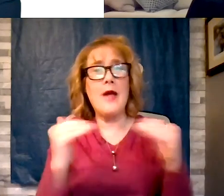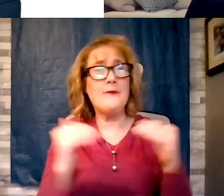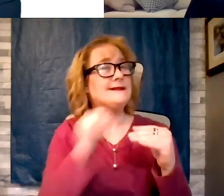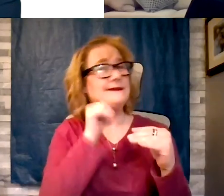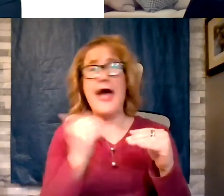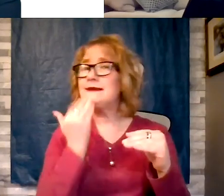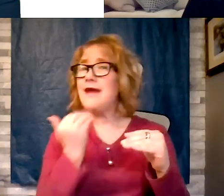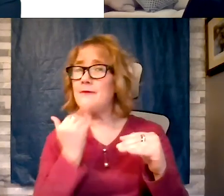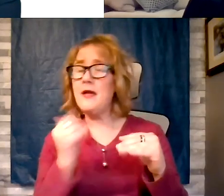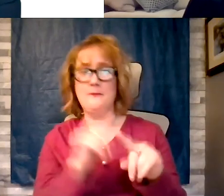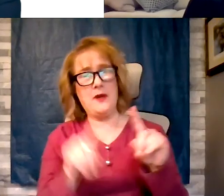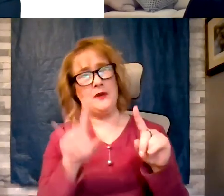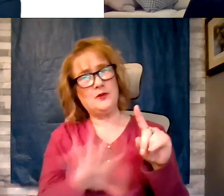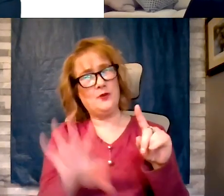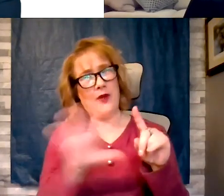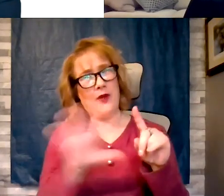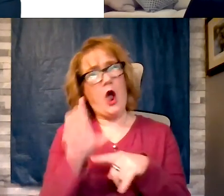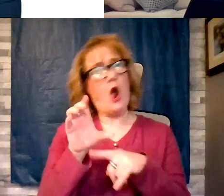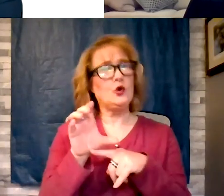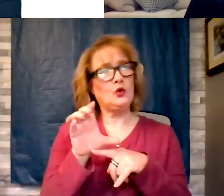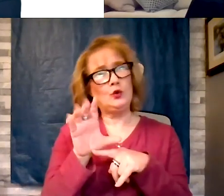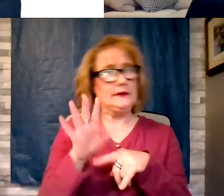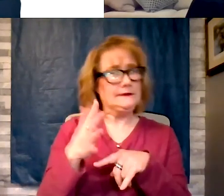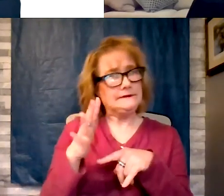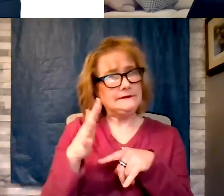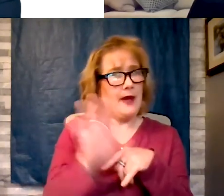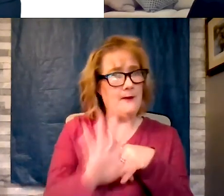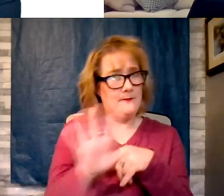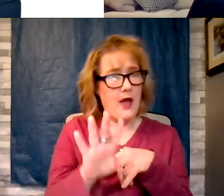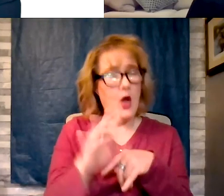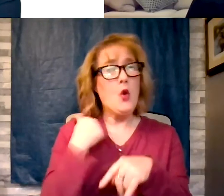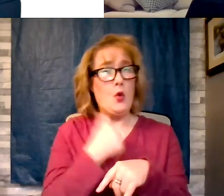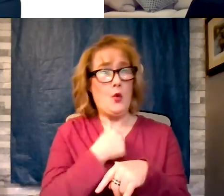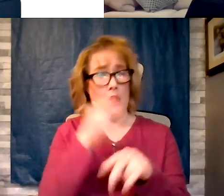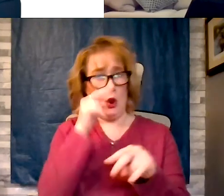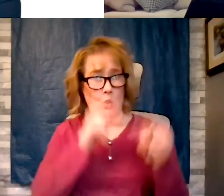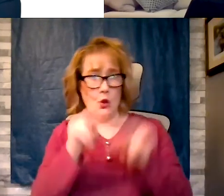but it's around 100 or so. We look at these factors and we